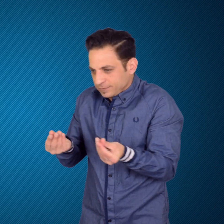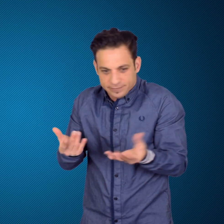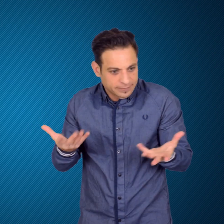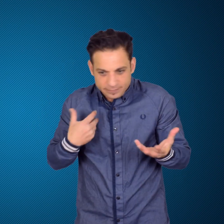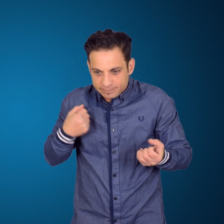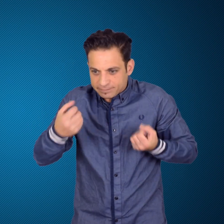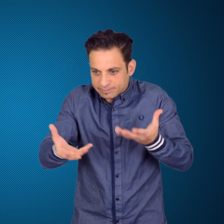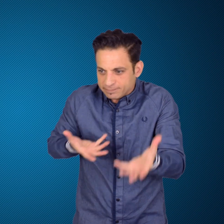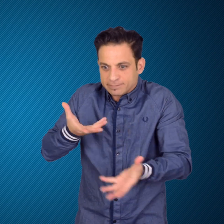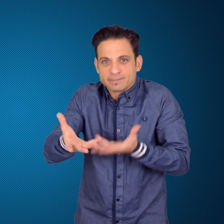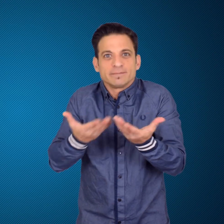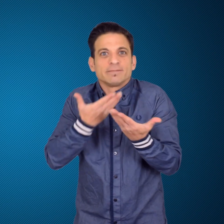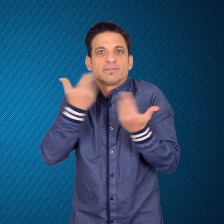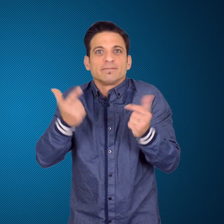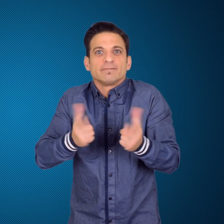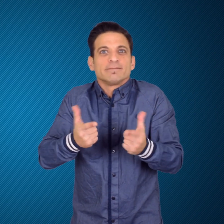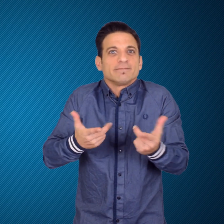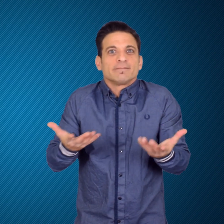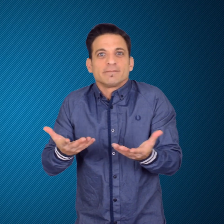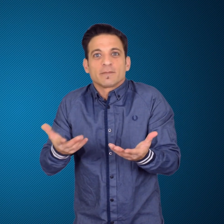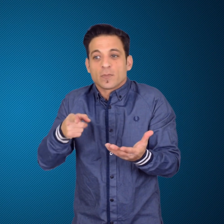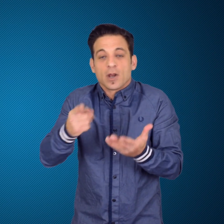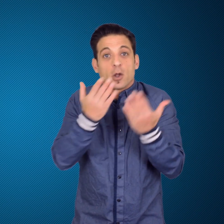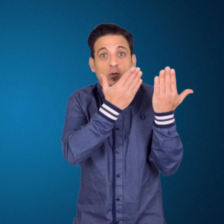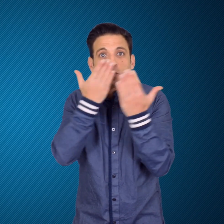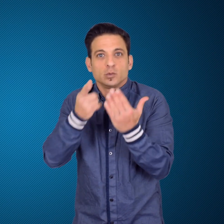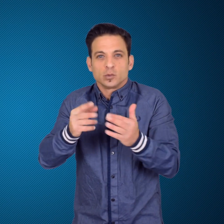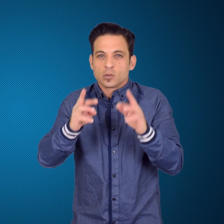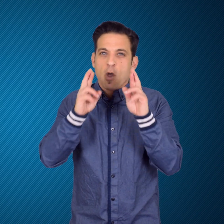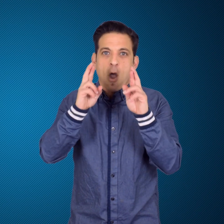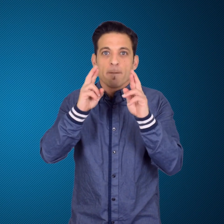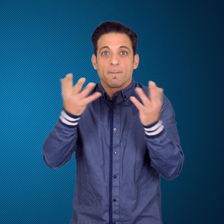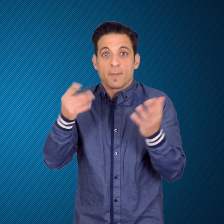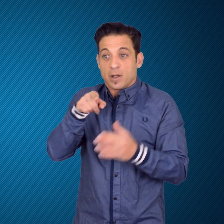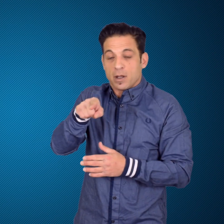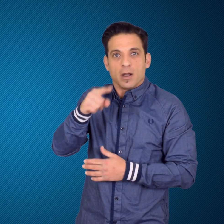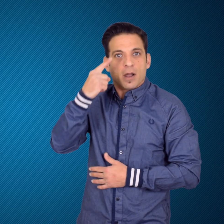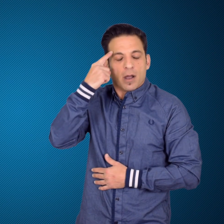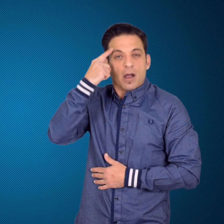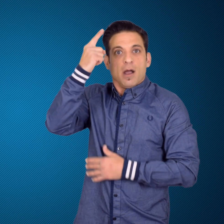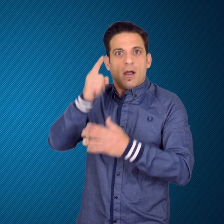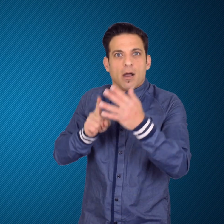The school hopes that the initiative will provide students